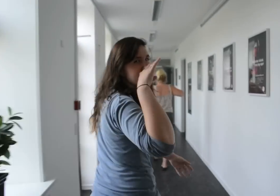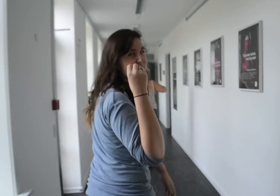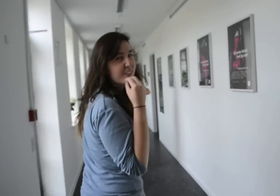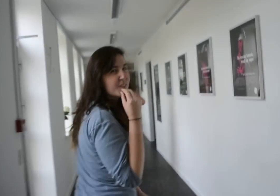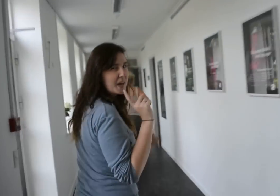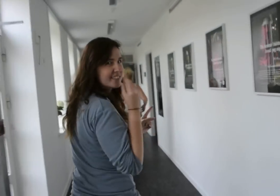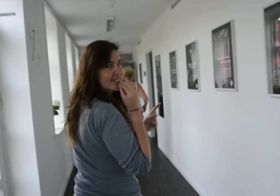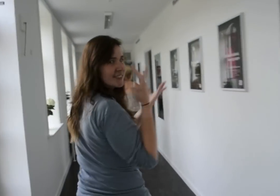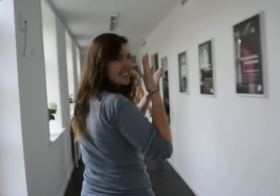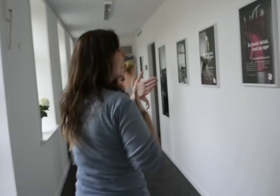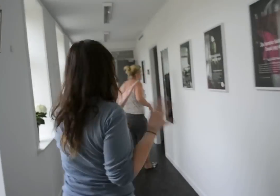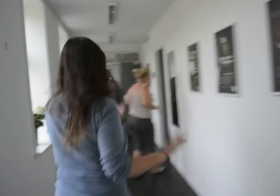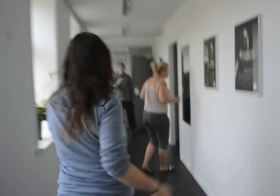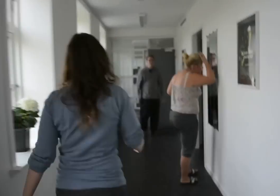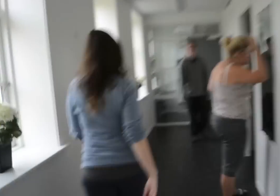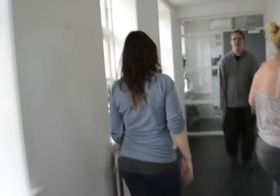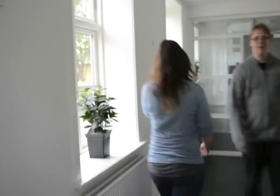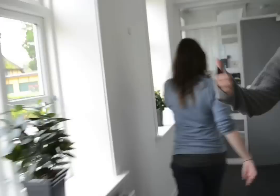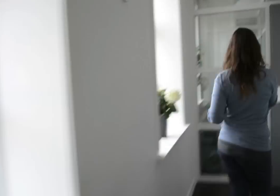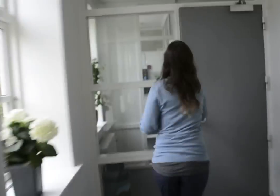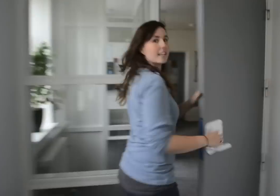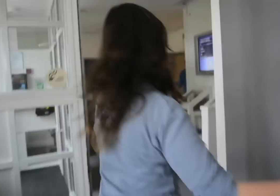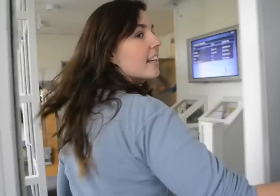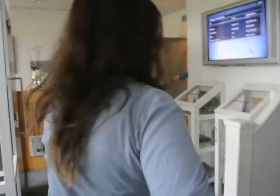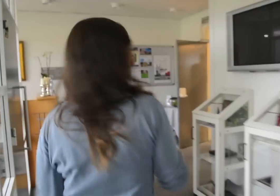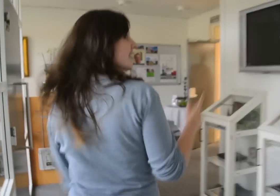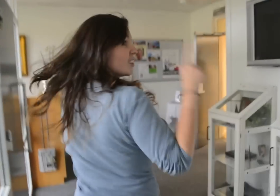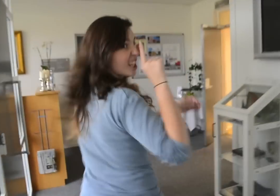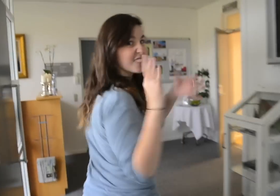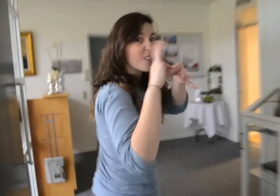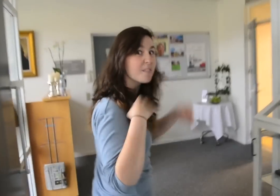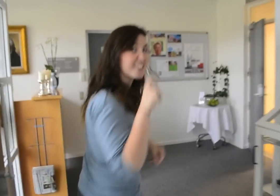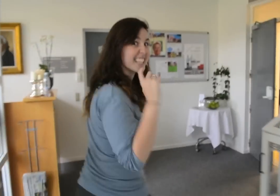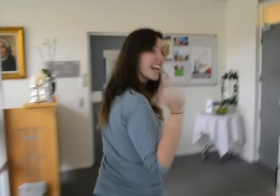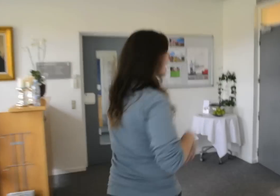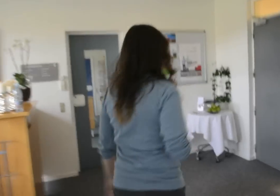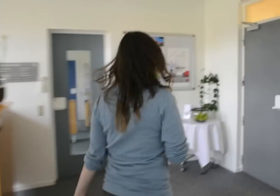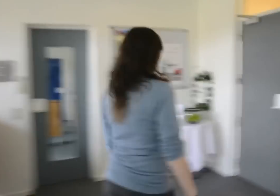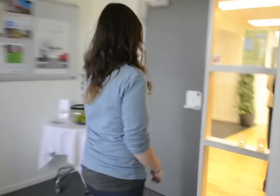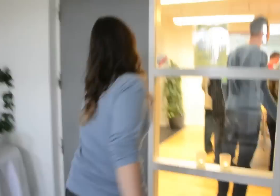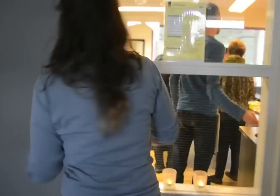I can smell the food, i wonder what it is? You can come and join me for dinner!